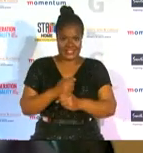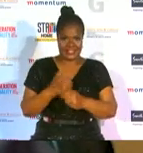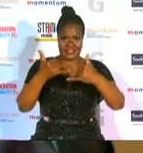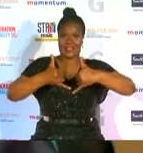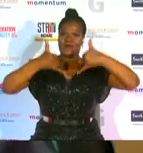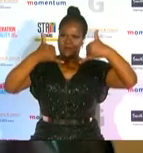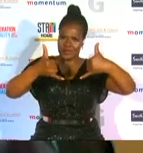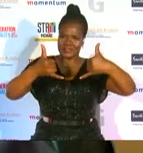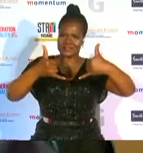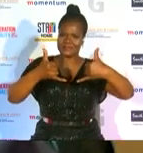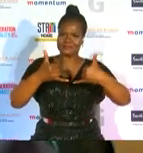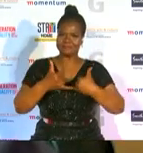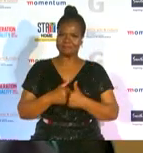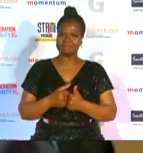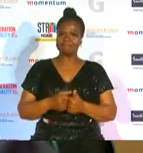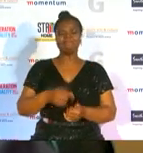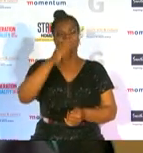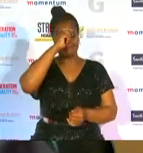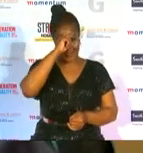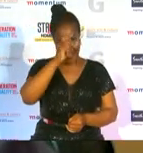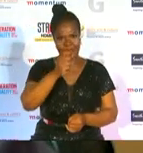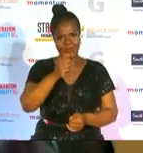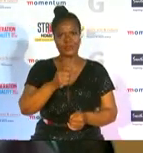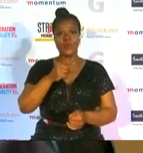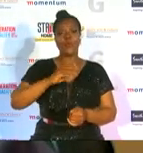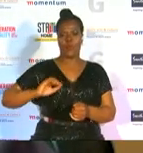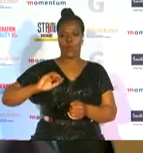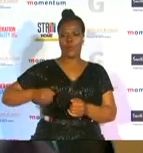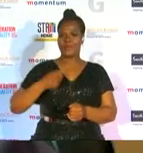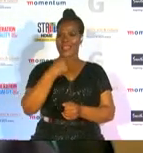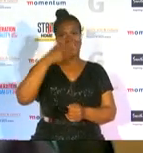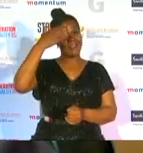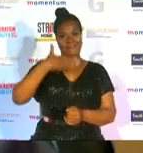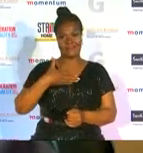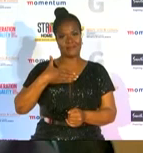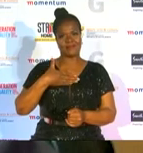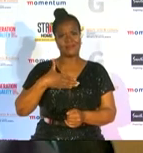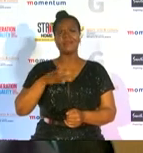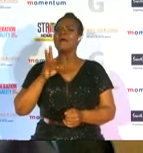sports women in africa and those who achieved